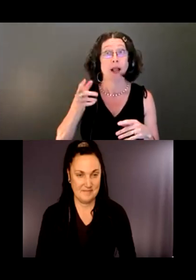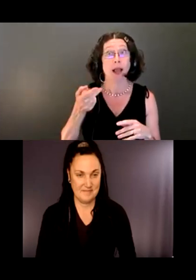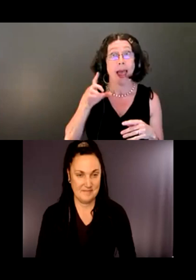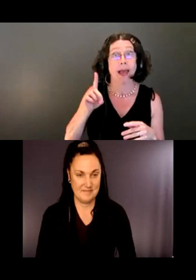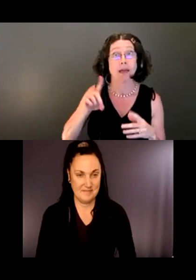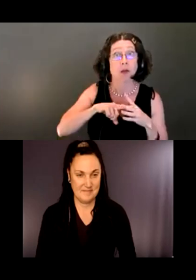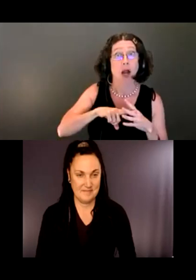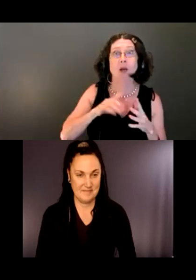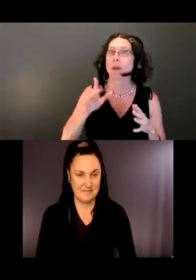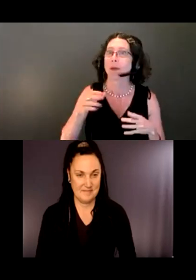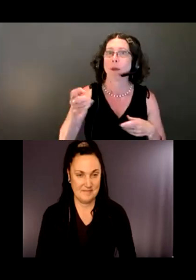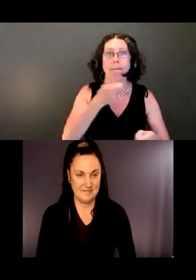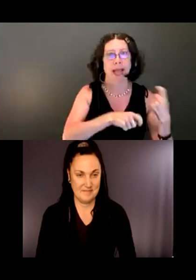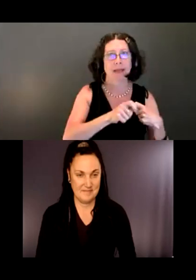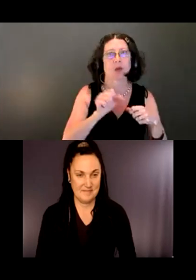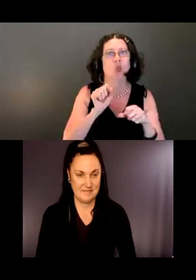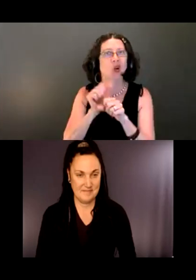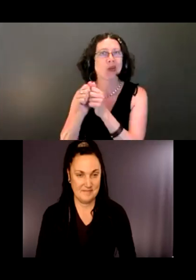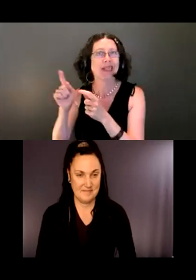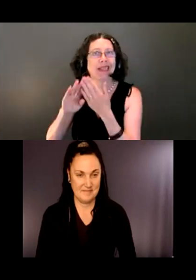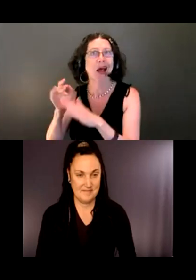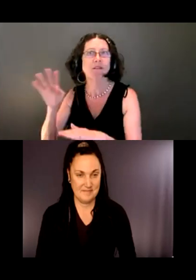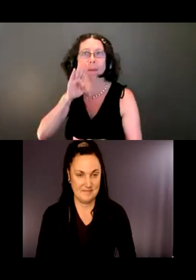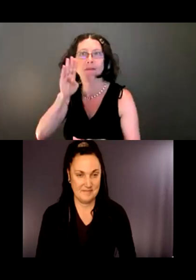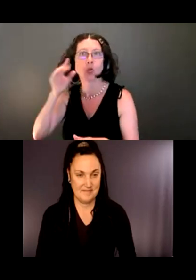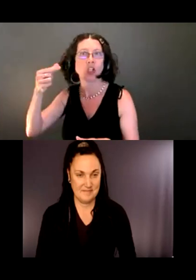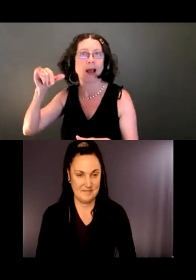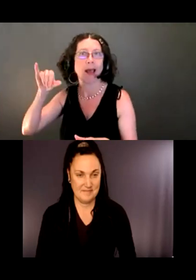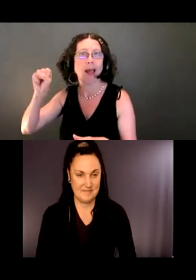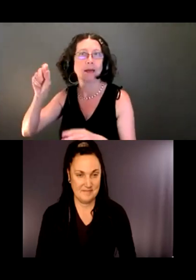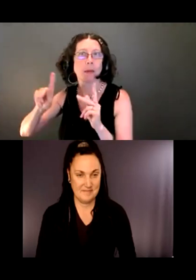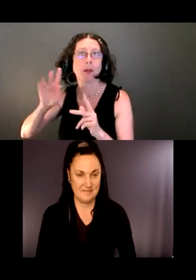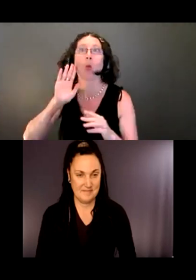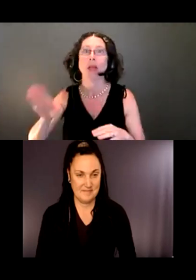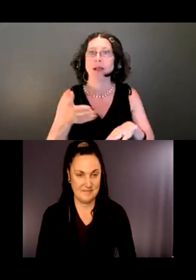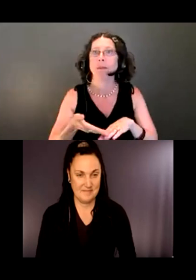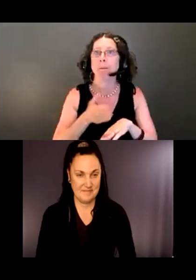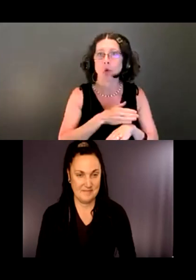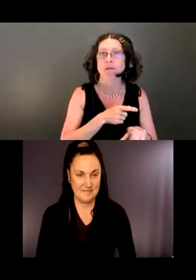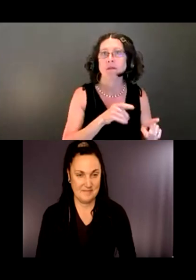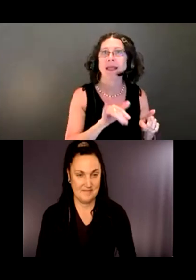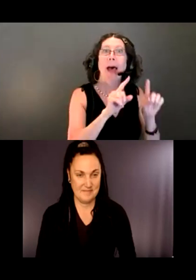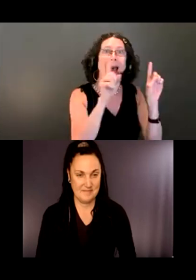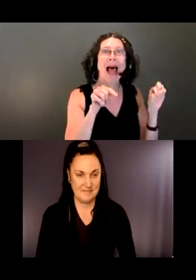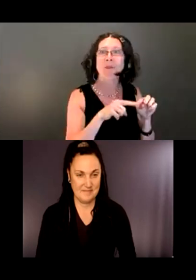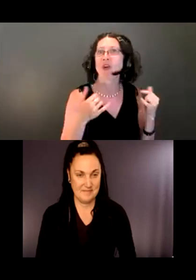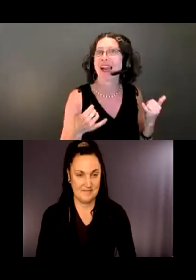It will be replaced with an accessible map. Currently the one that's there wouldn't be considered to be in